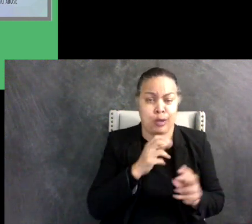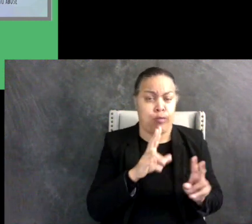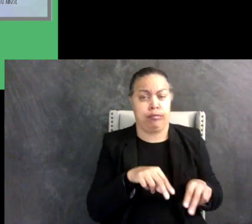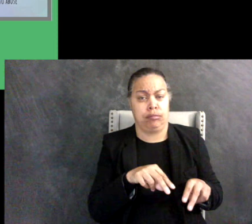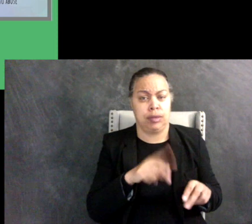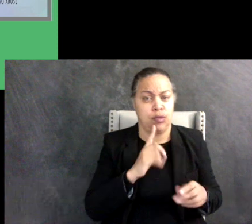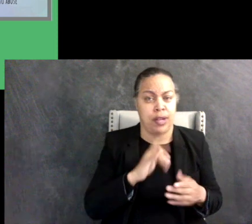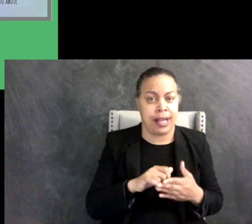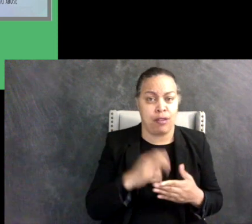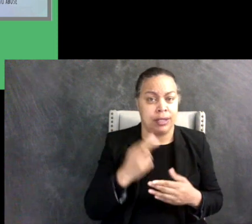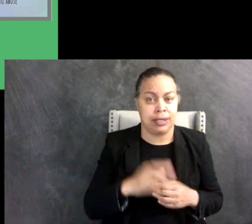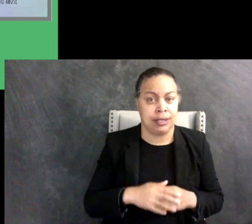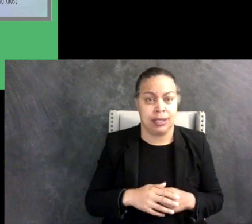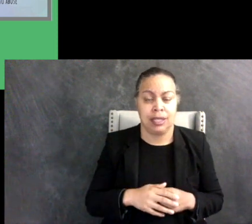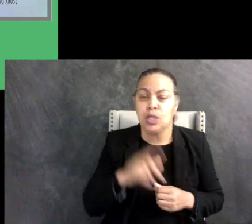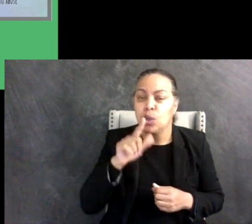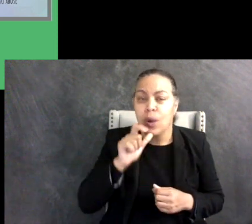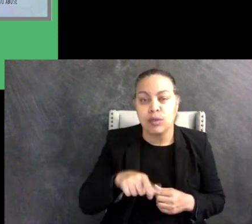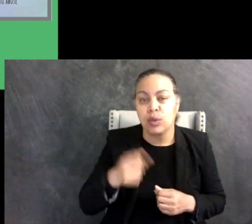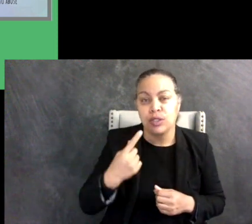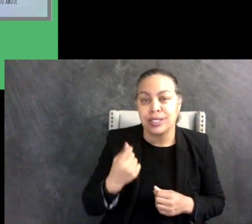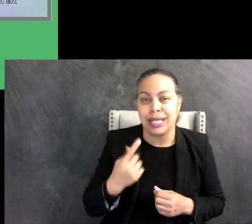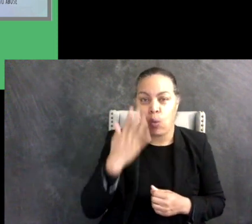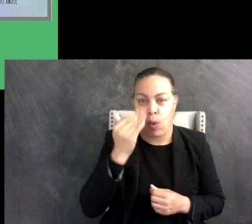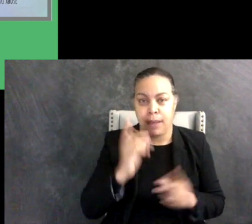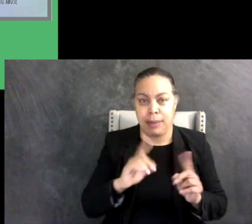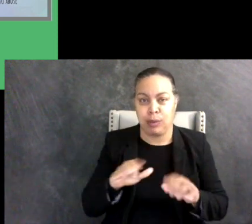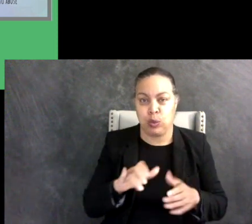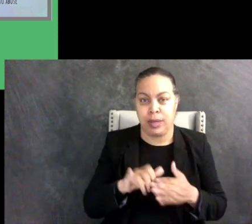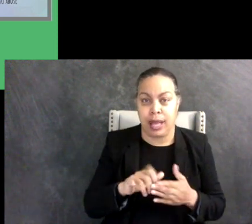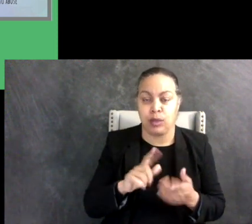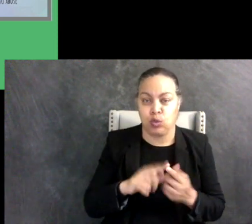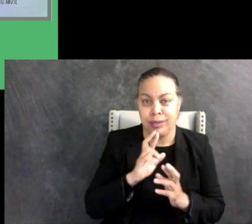why autistic people do certain things in order to respect it and respect your kids, and don't